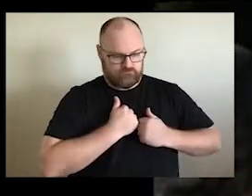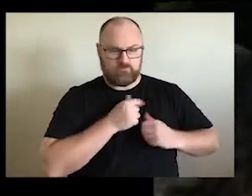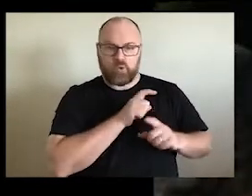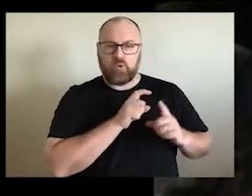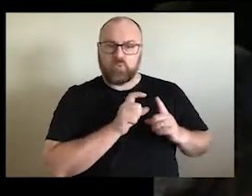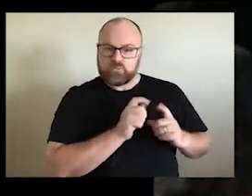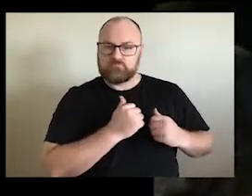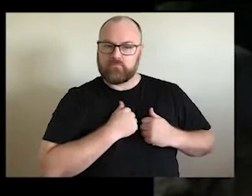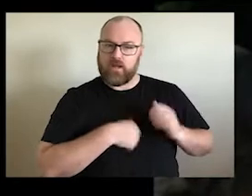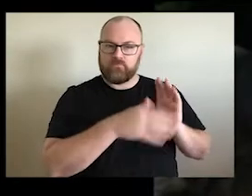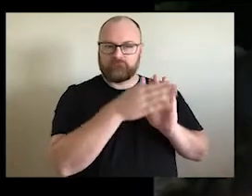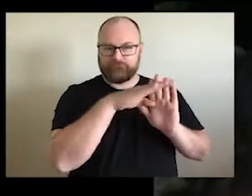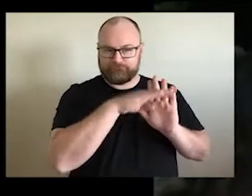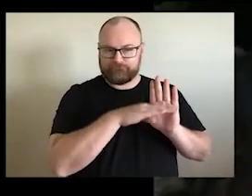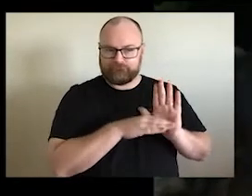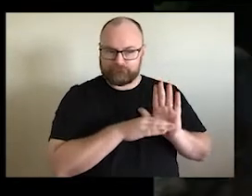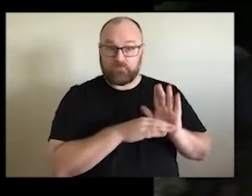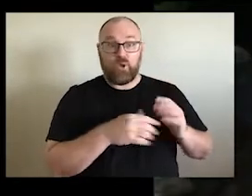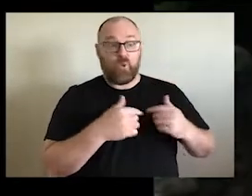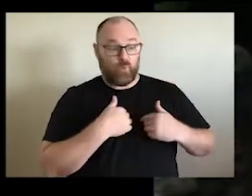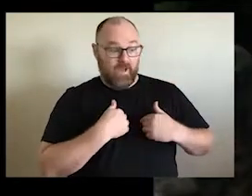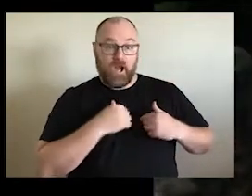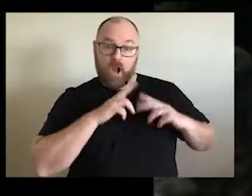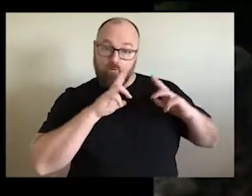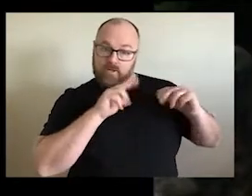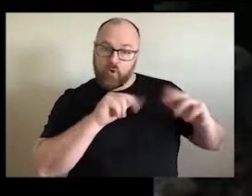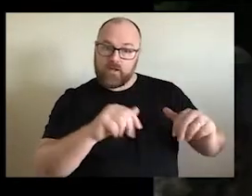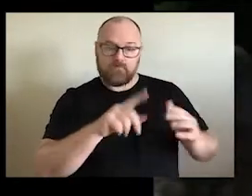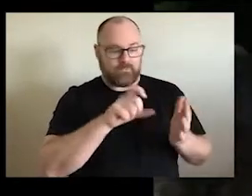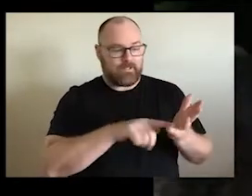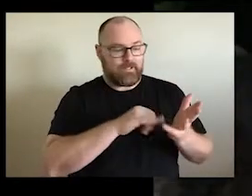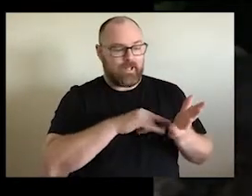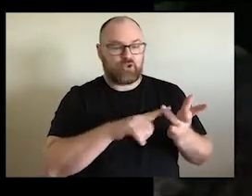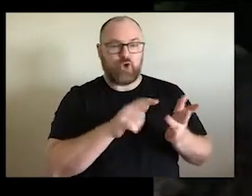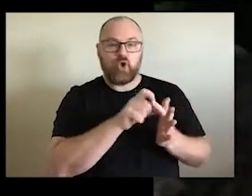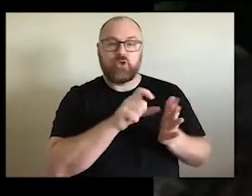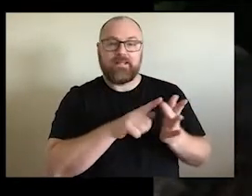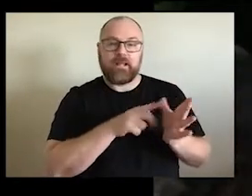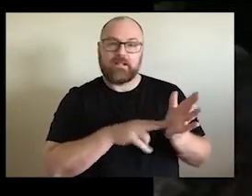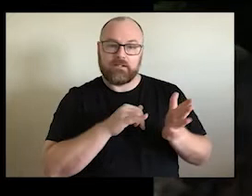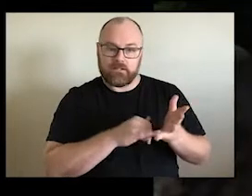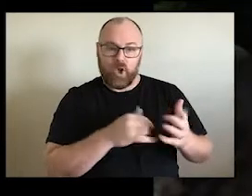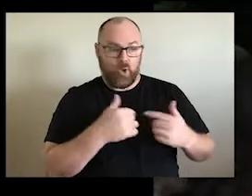of this Country of the Dreaming and so where we go wherever we are, there are sites. They're very significant